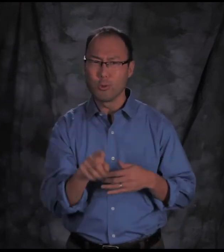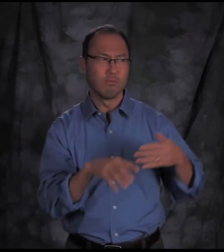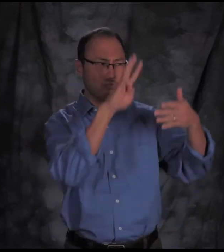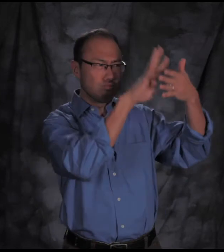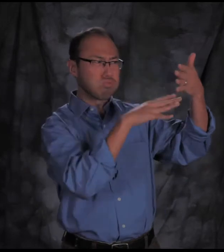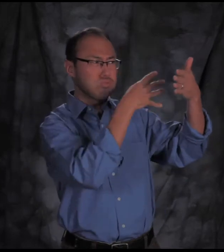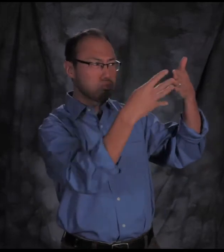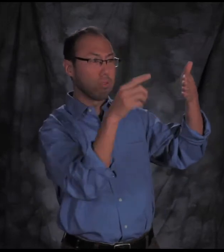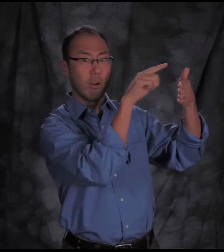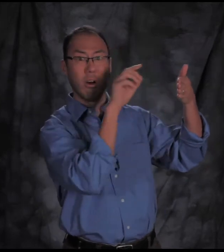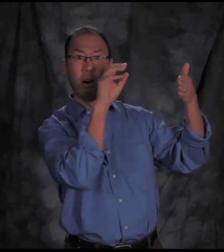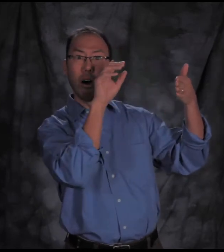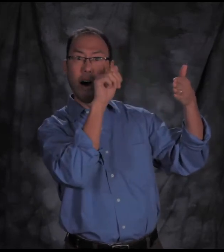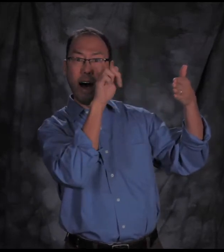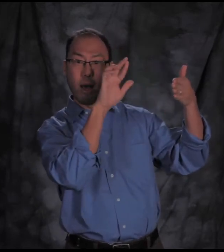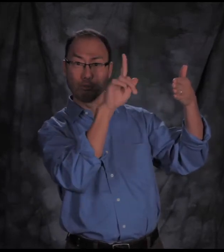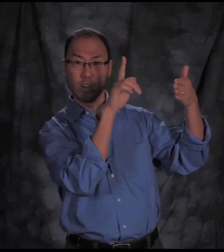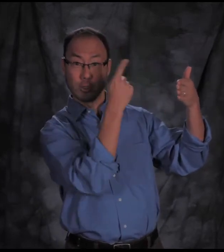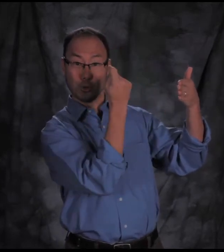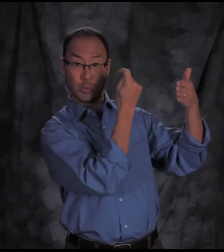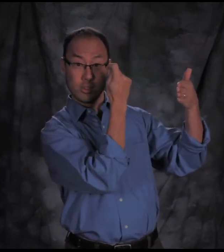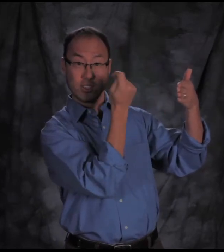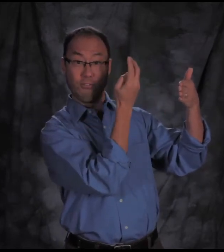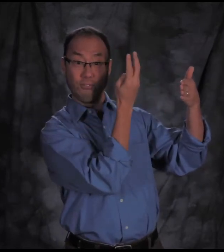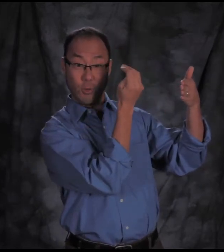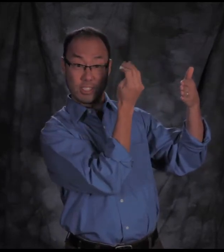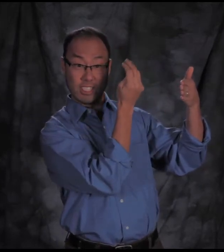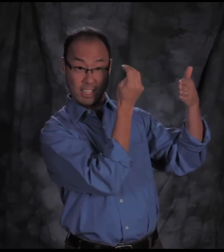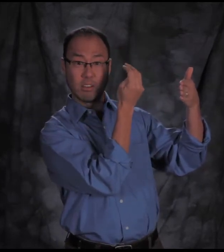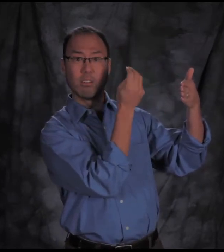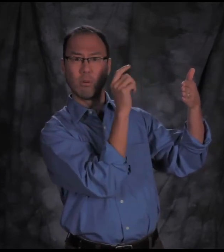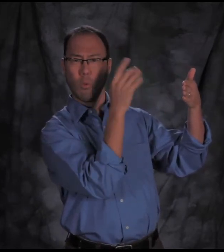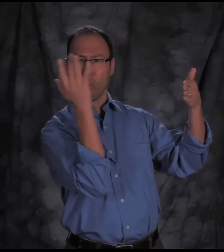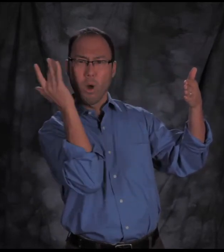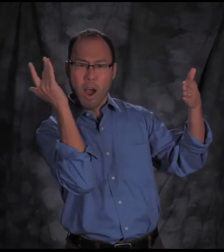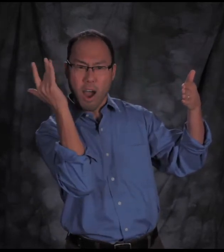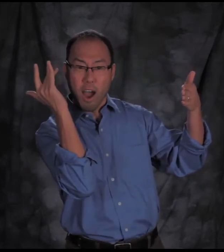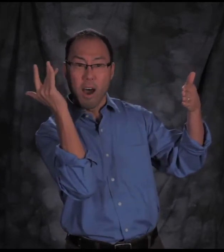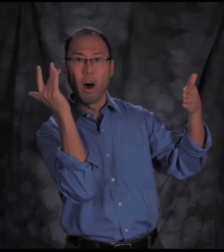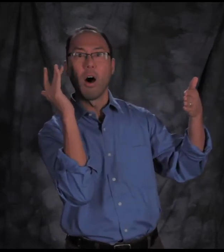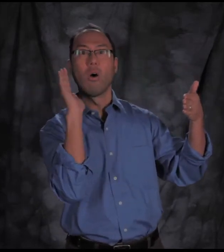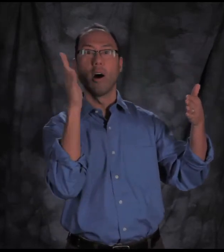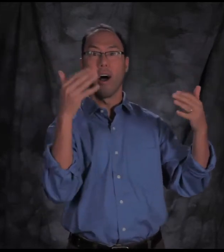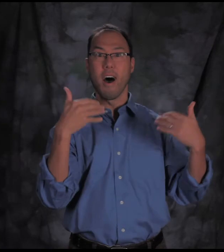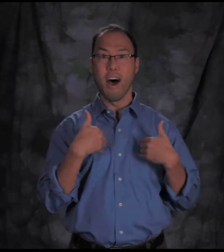I’m here to remind you to save an important date! Tuesday, April 14 is the annual Deaf